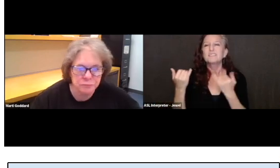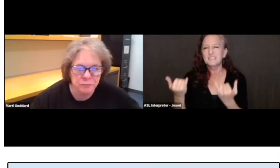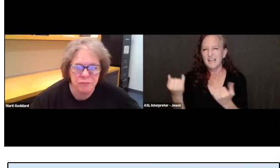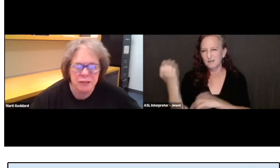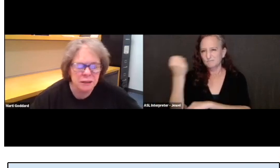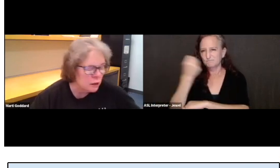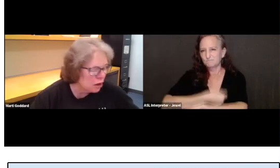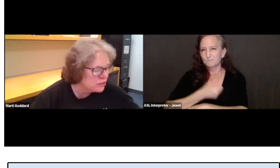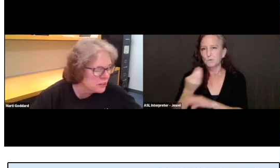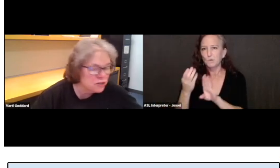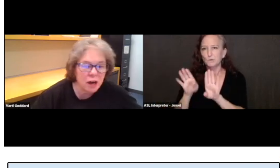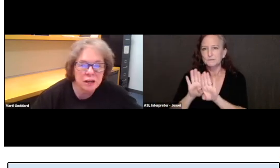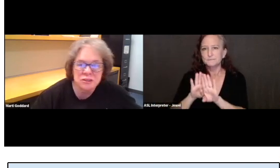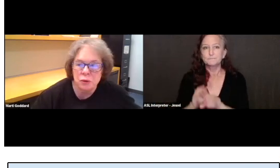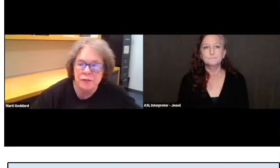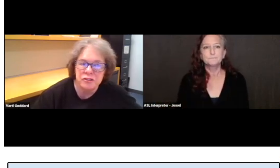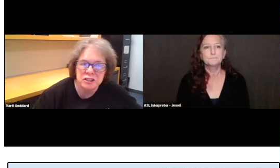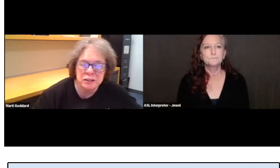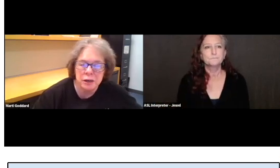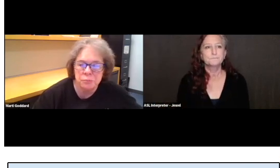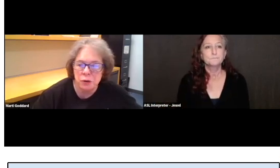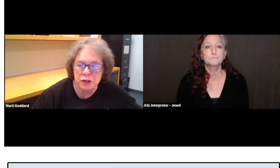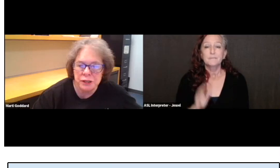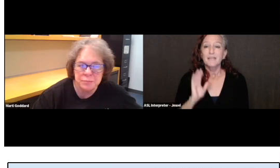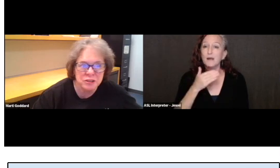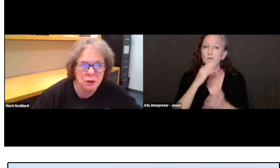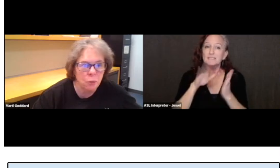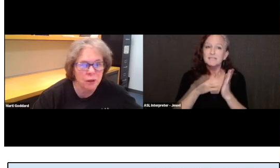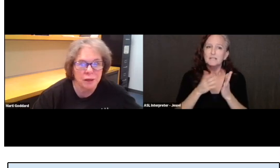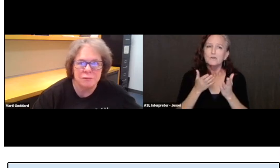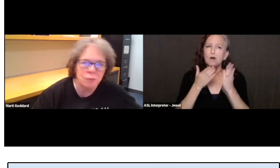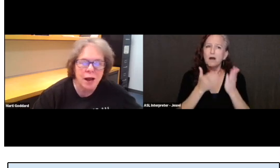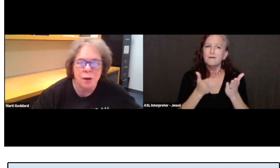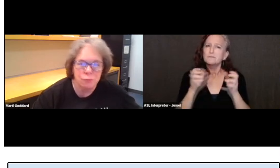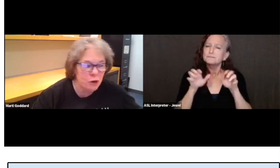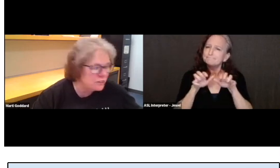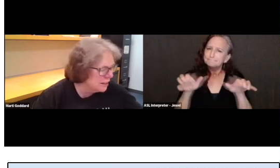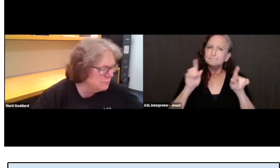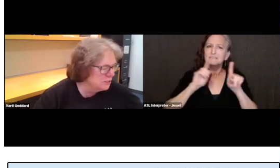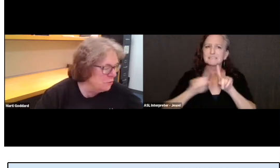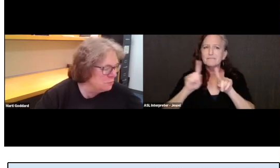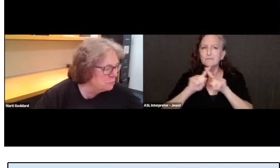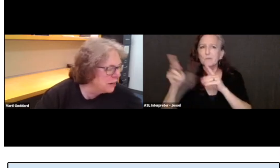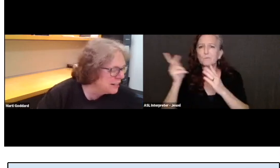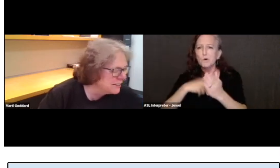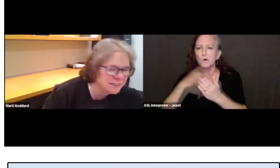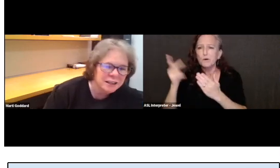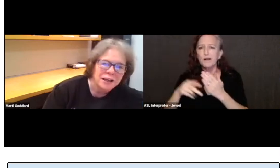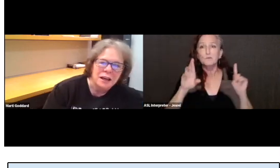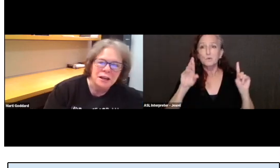Our center also offers a lot of programs though -- wow, Rose, I'm so impressed.